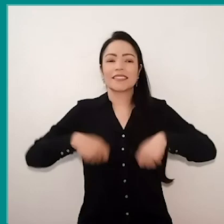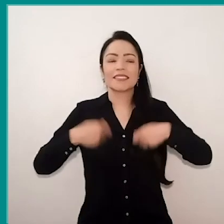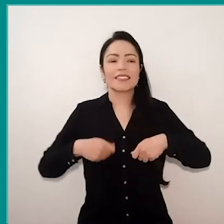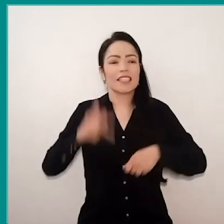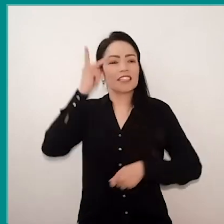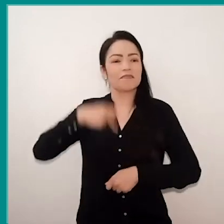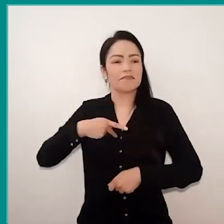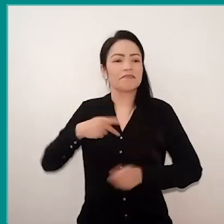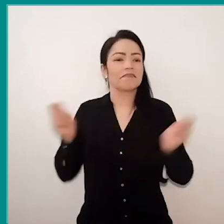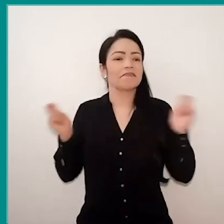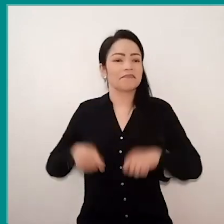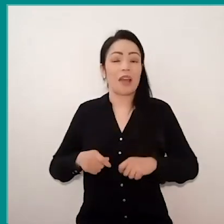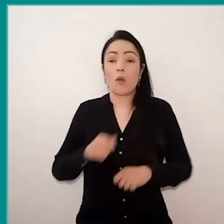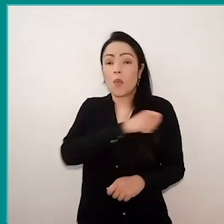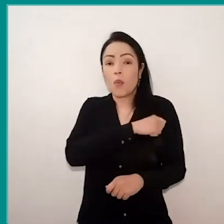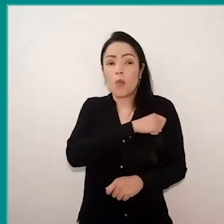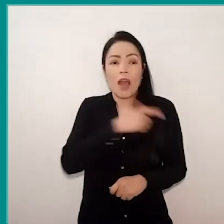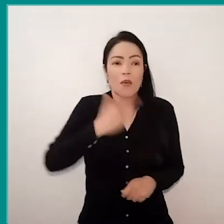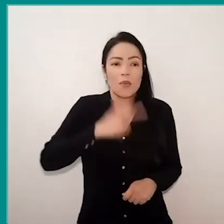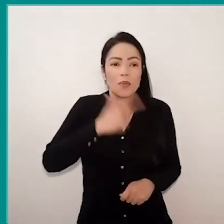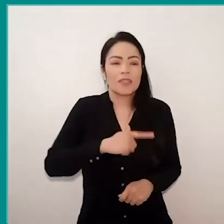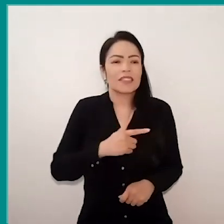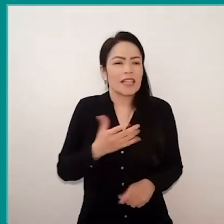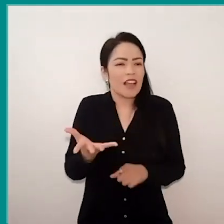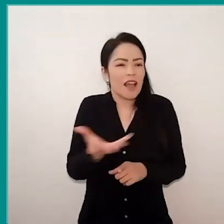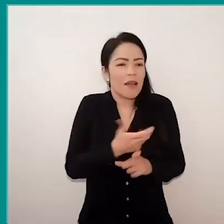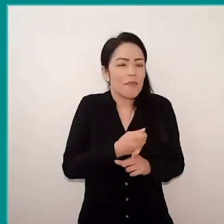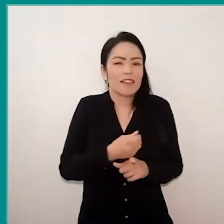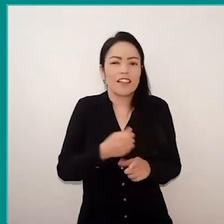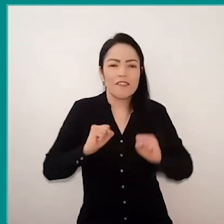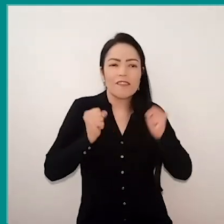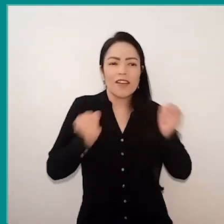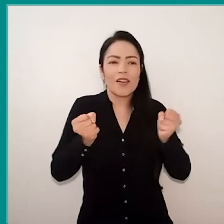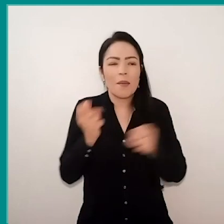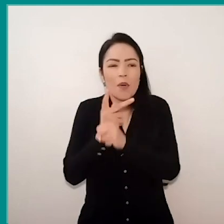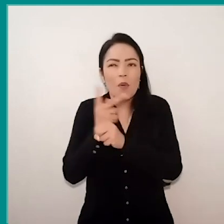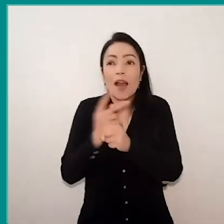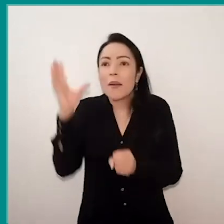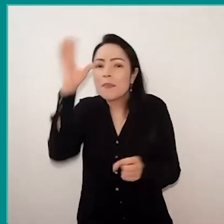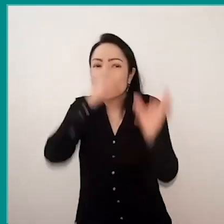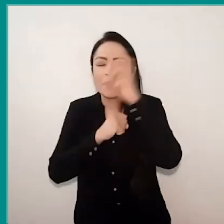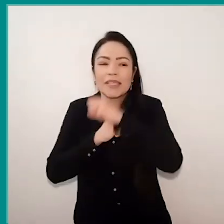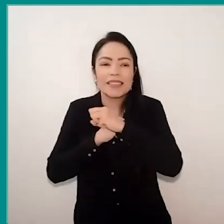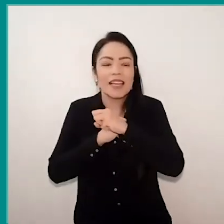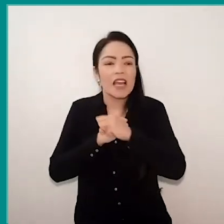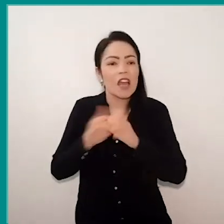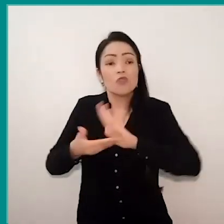If my student does not have this autonomy, this ability to go behind knowledge, I'm actually taking from them this possibility